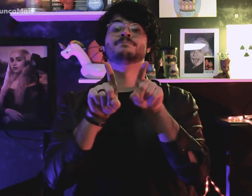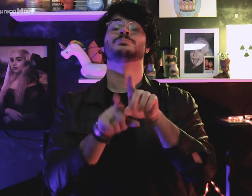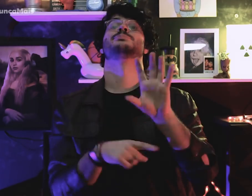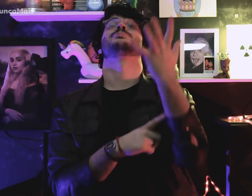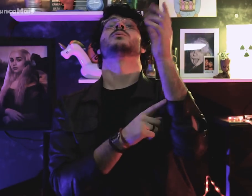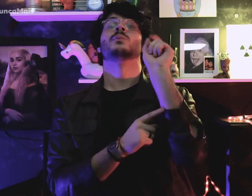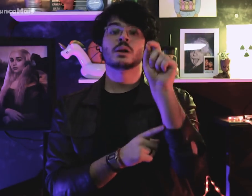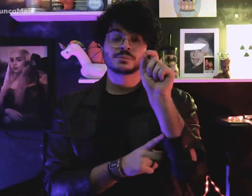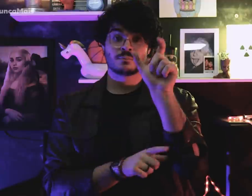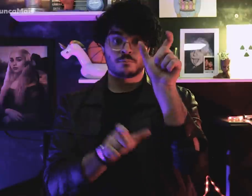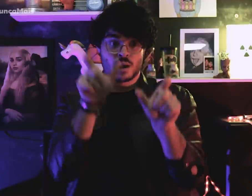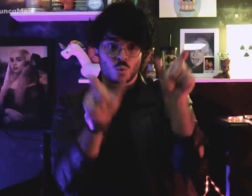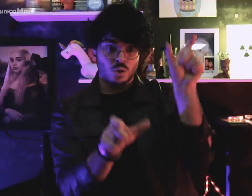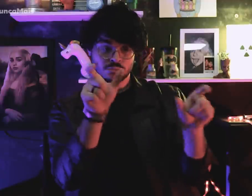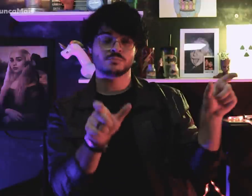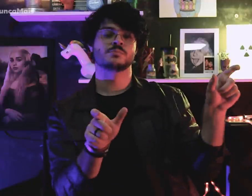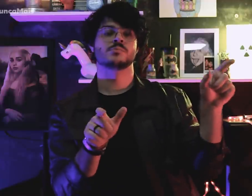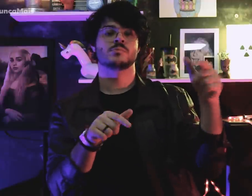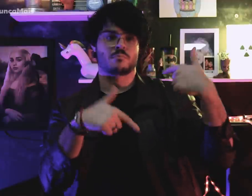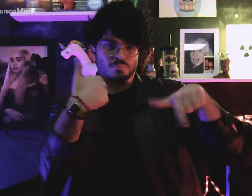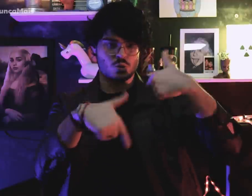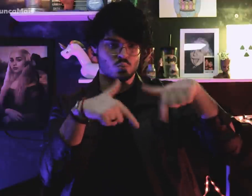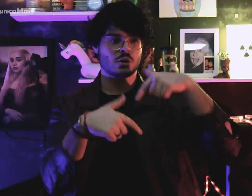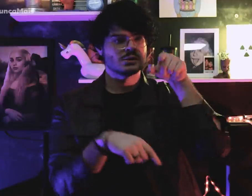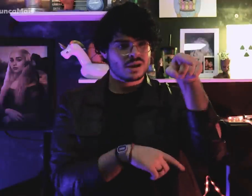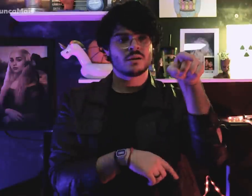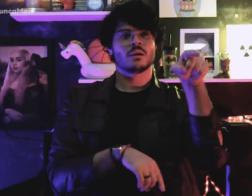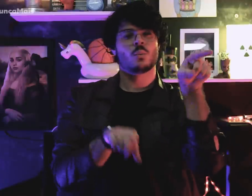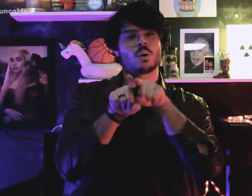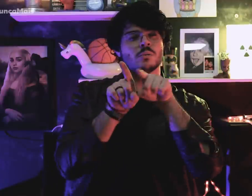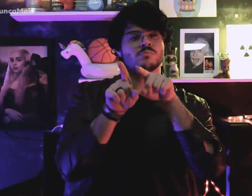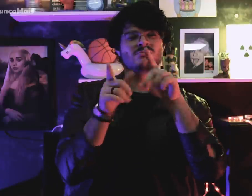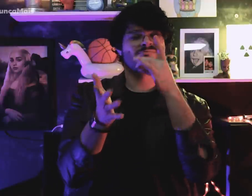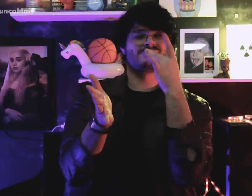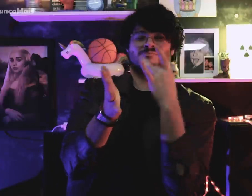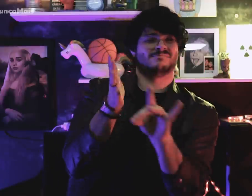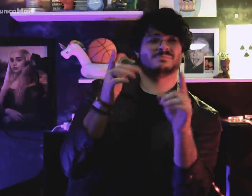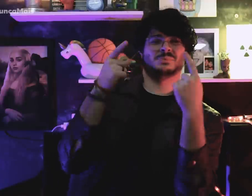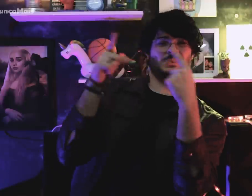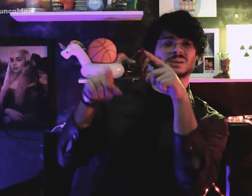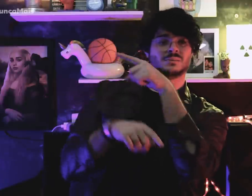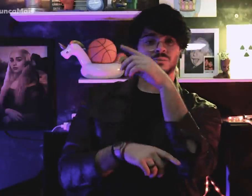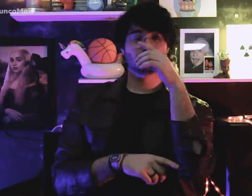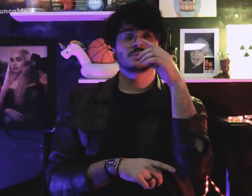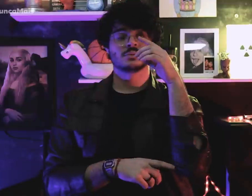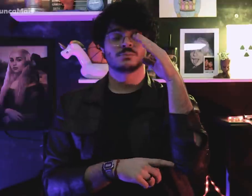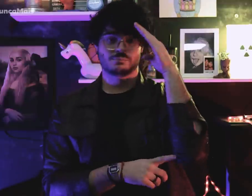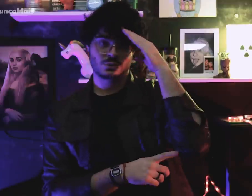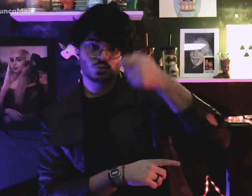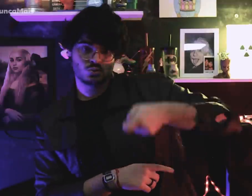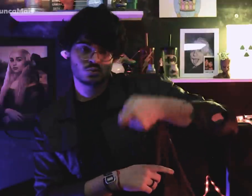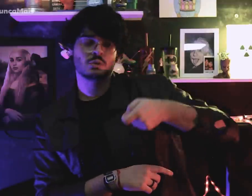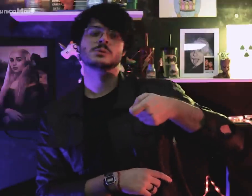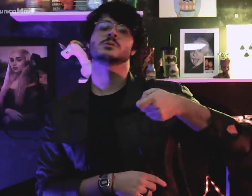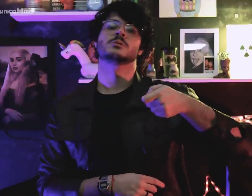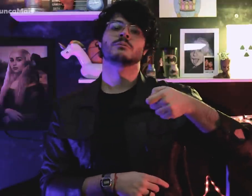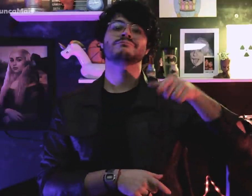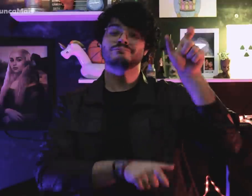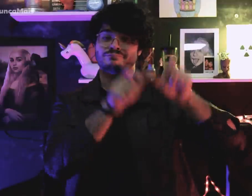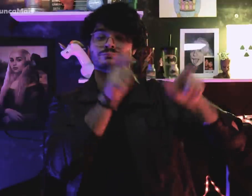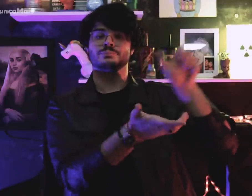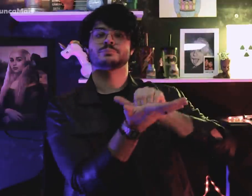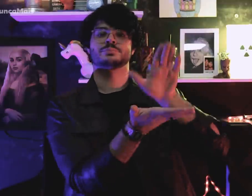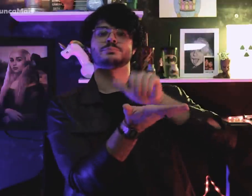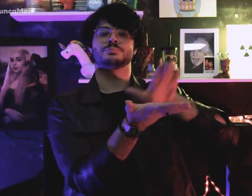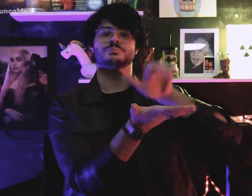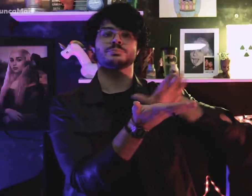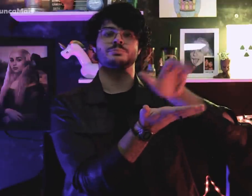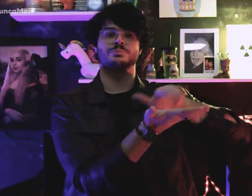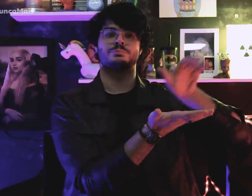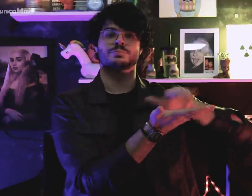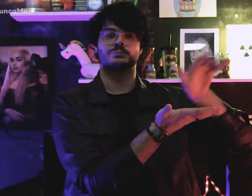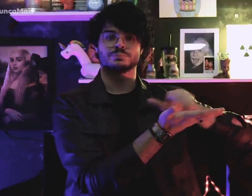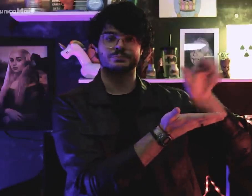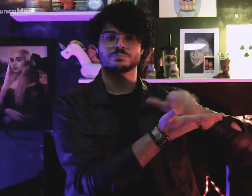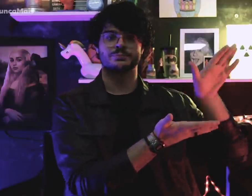e muitos opositores foram demitidos do trabalho